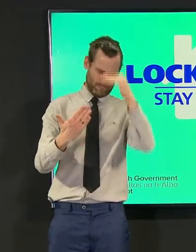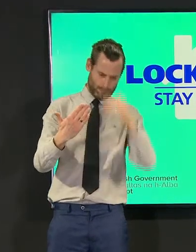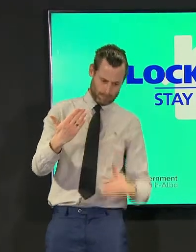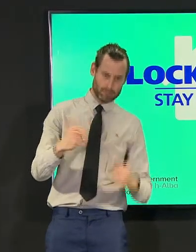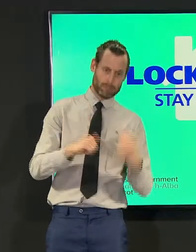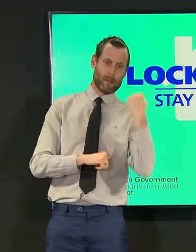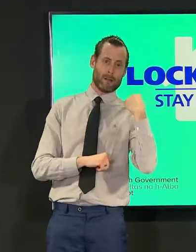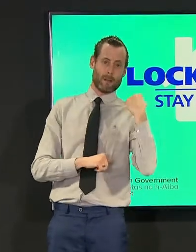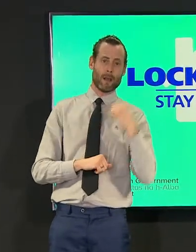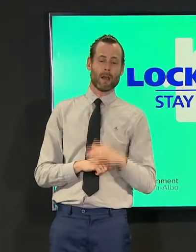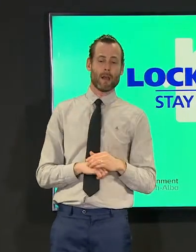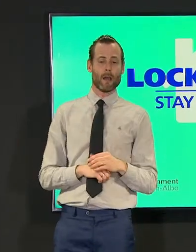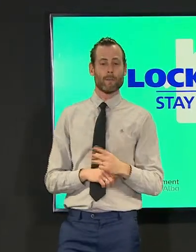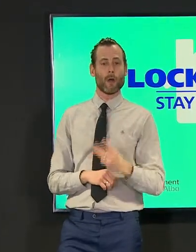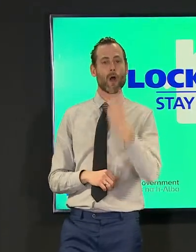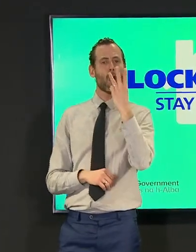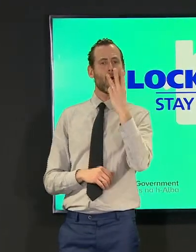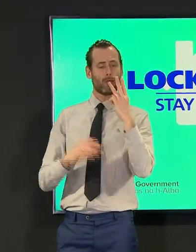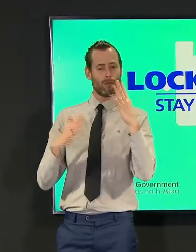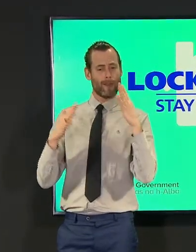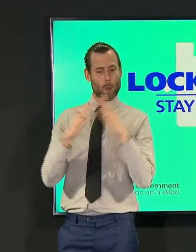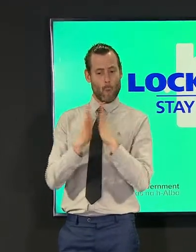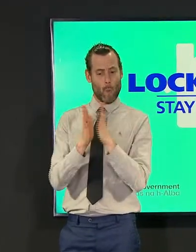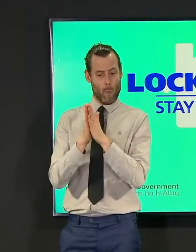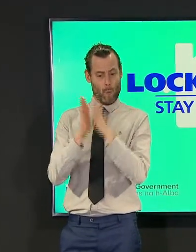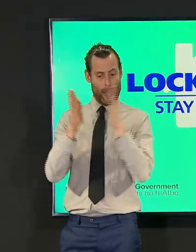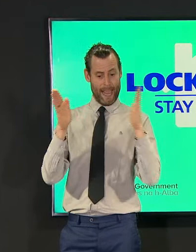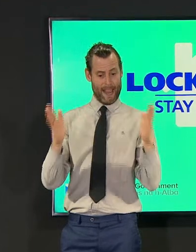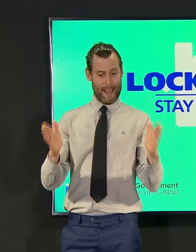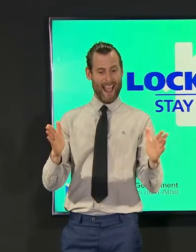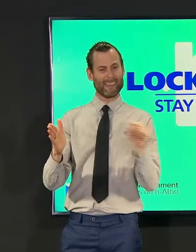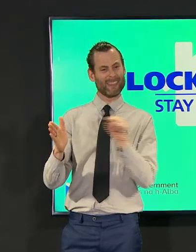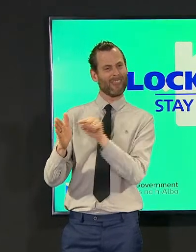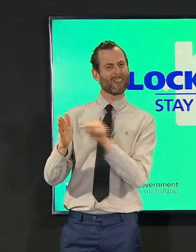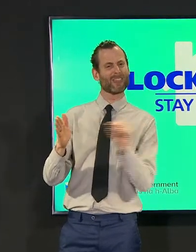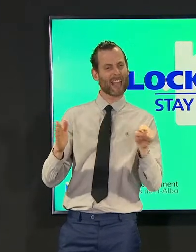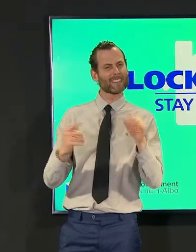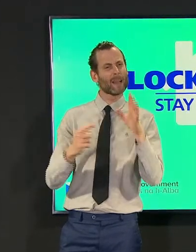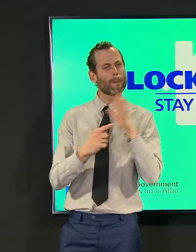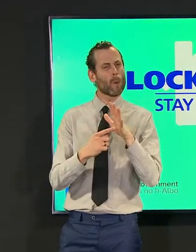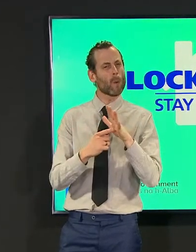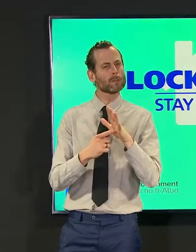the three-week period is really important so while you can see uh daily